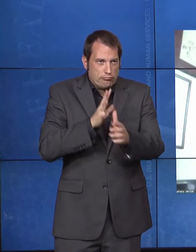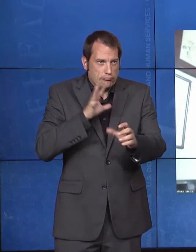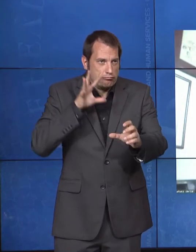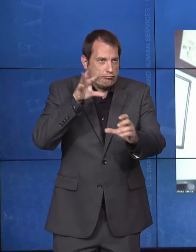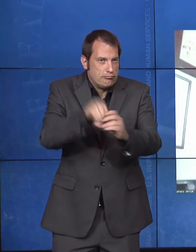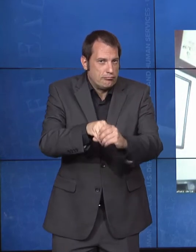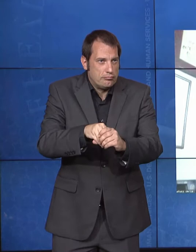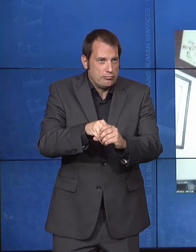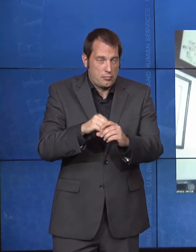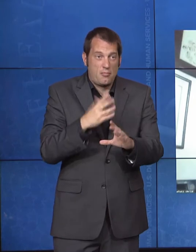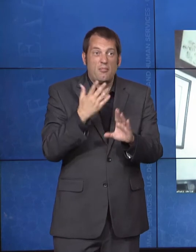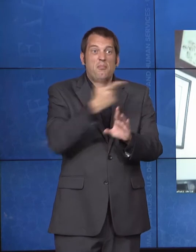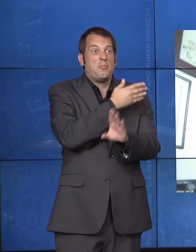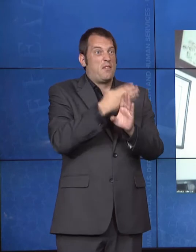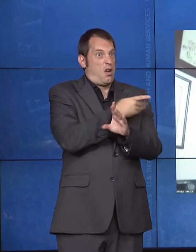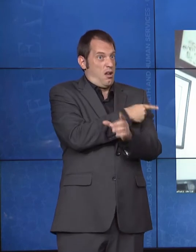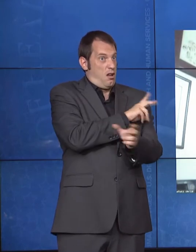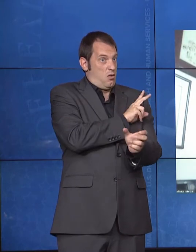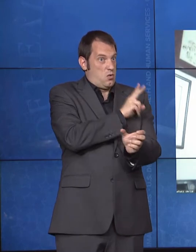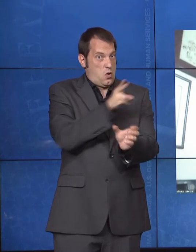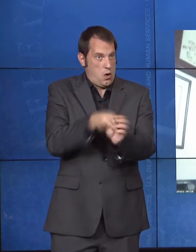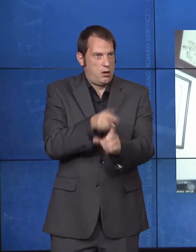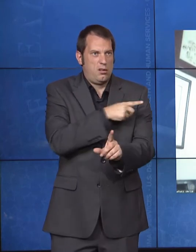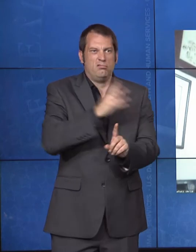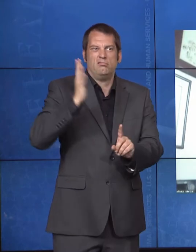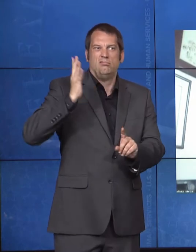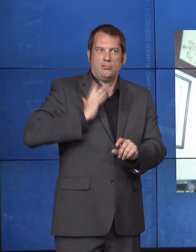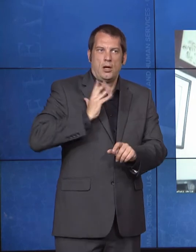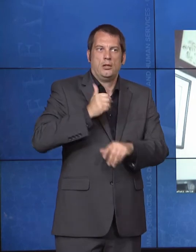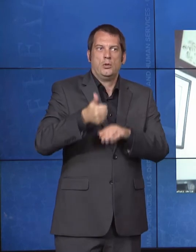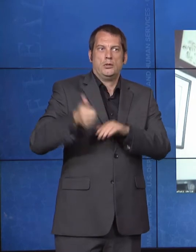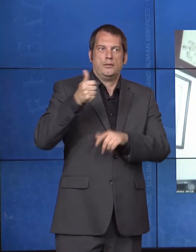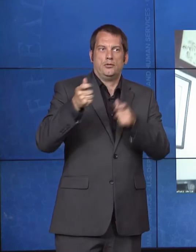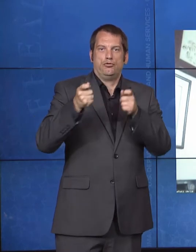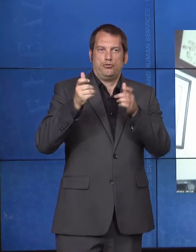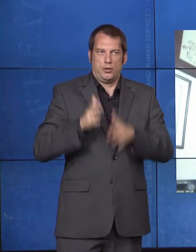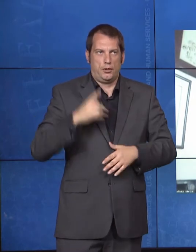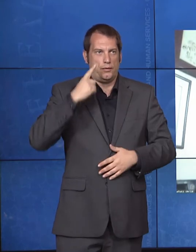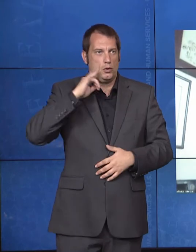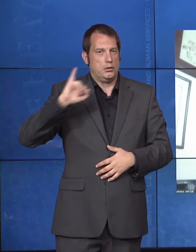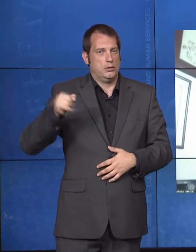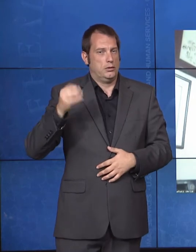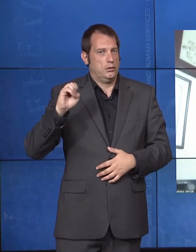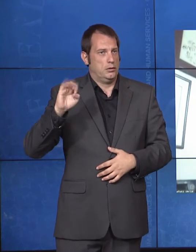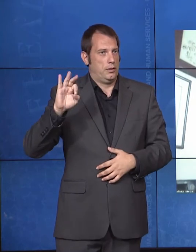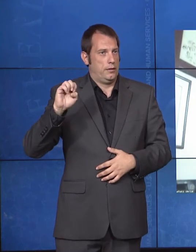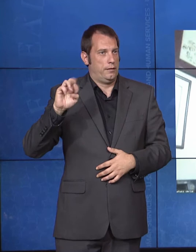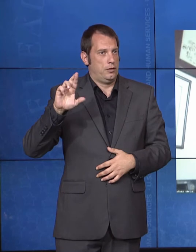director of Jefferson County Human Services in Colorado. She also has her own consulting